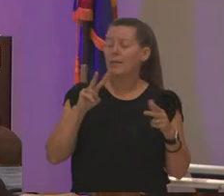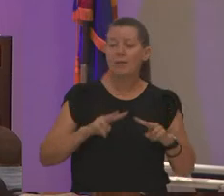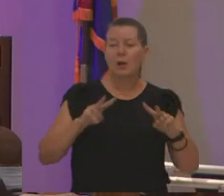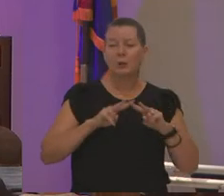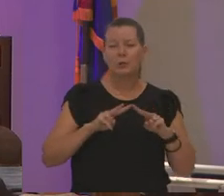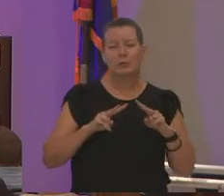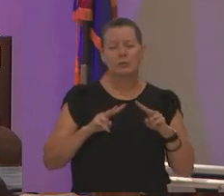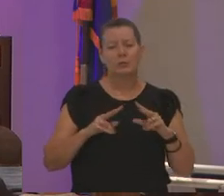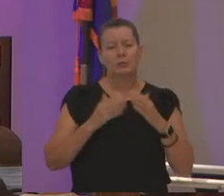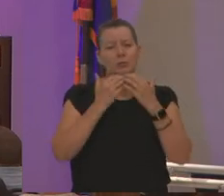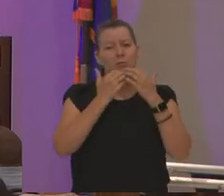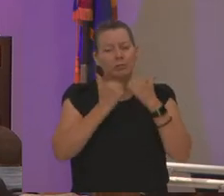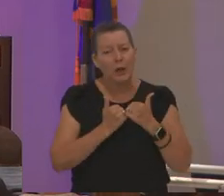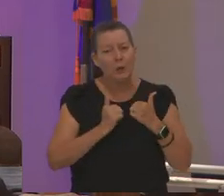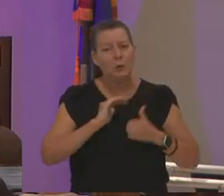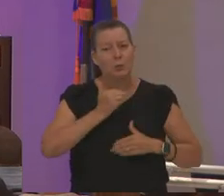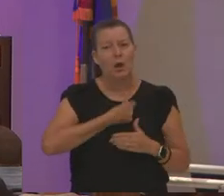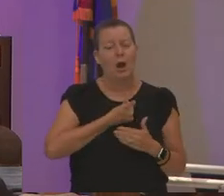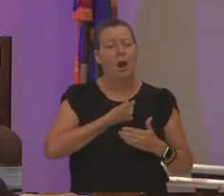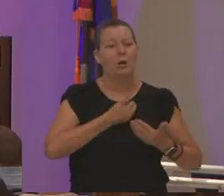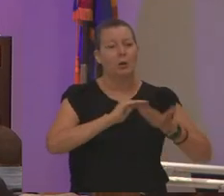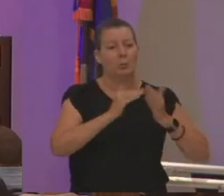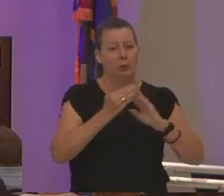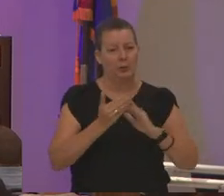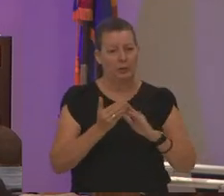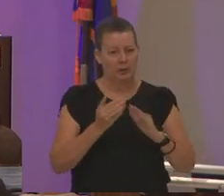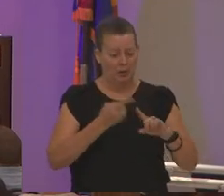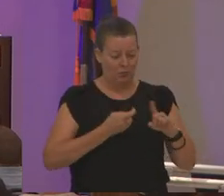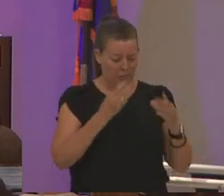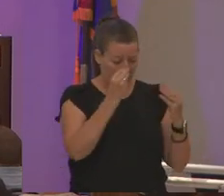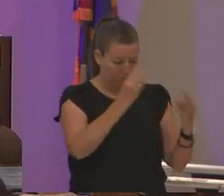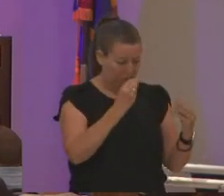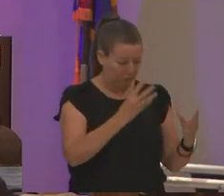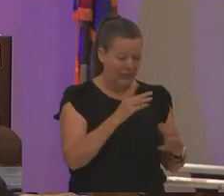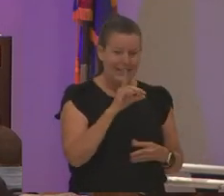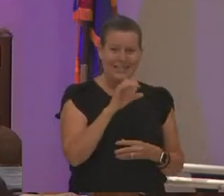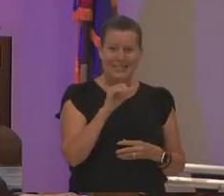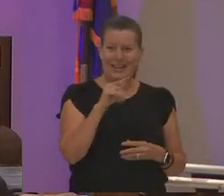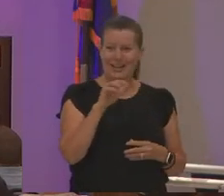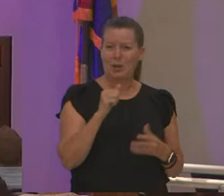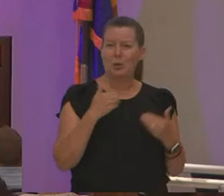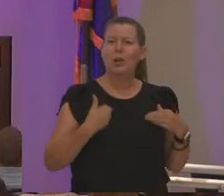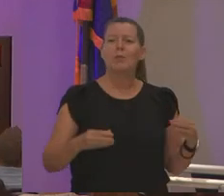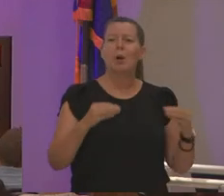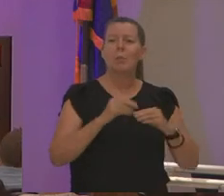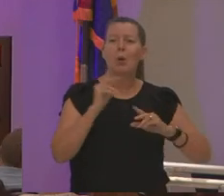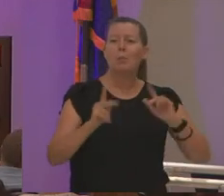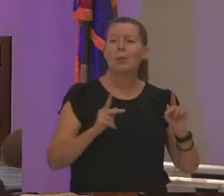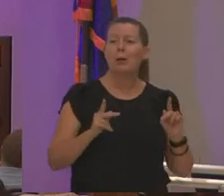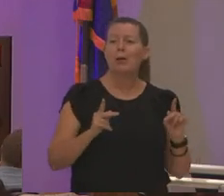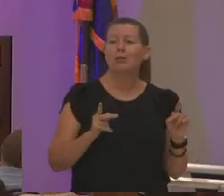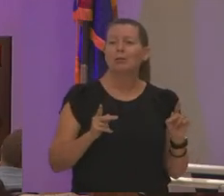what i know from the data is that we have more people at this institution giving